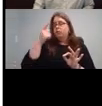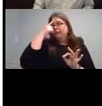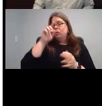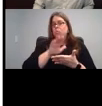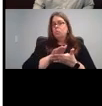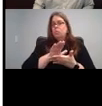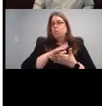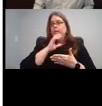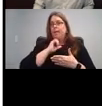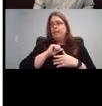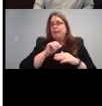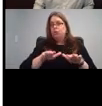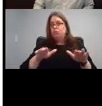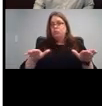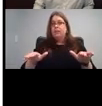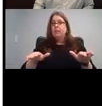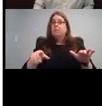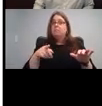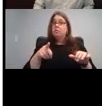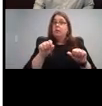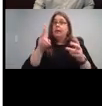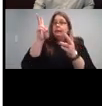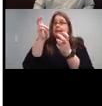Some of these are downloadable PDF, you can just download it on